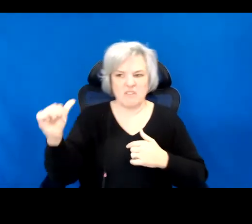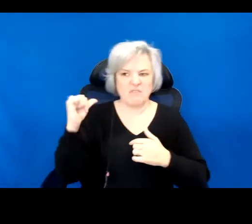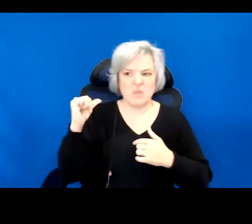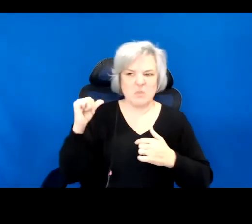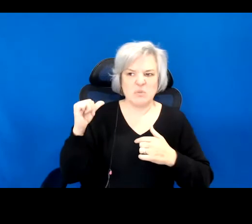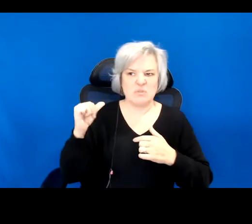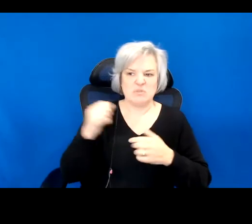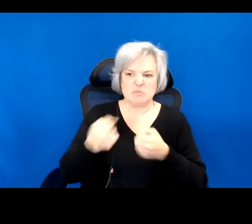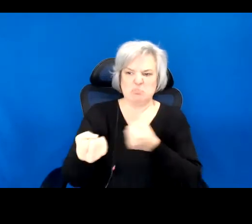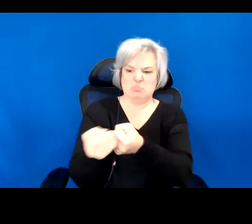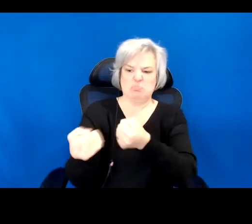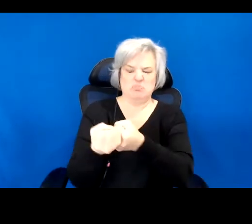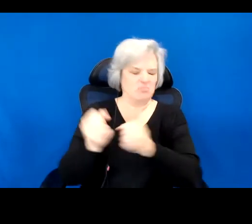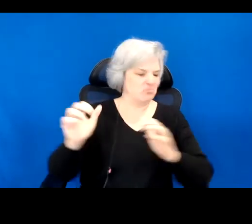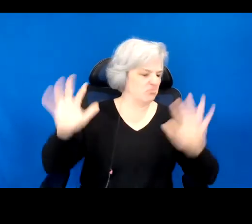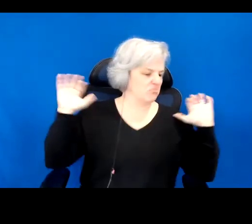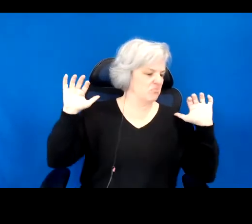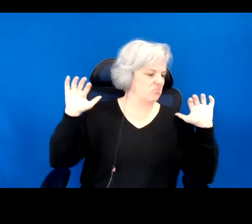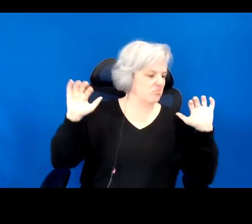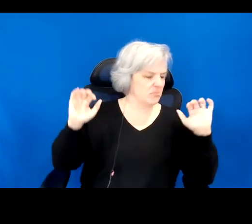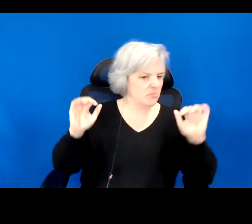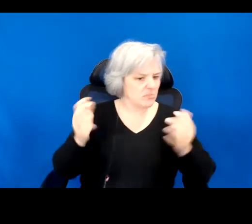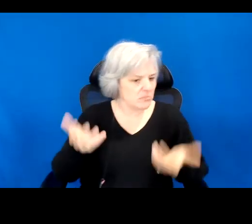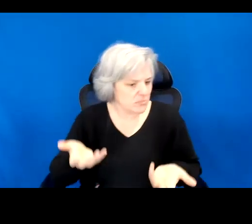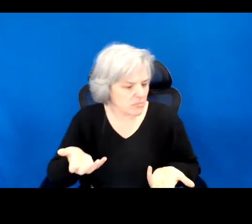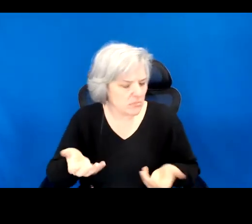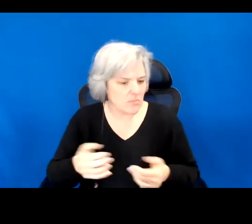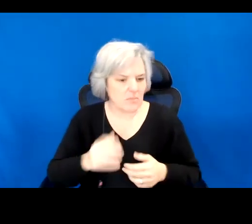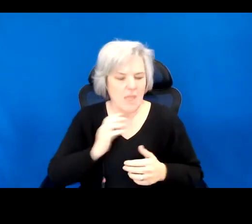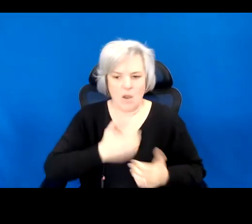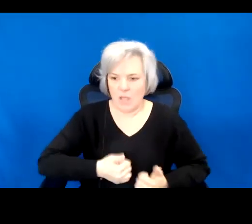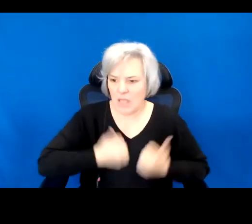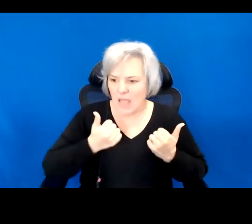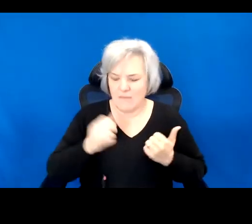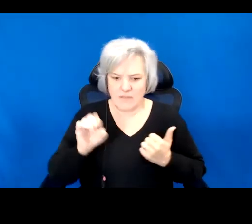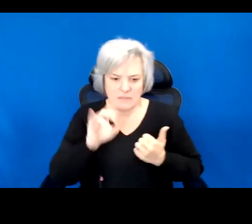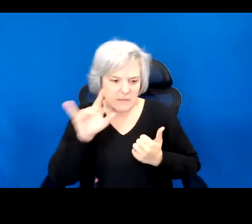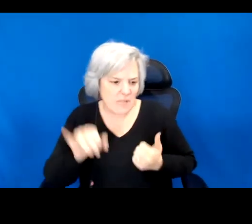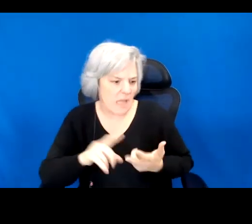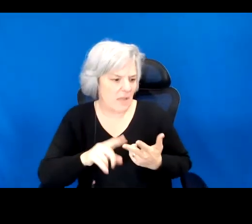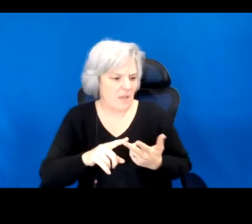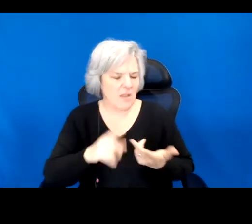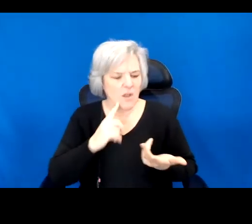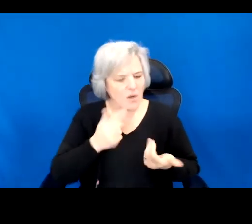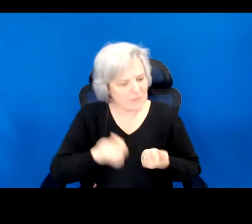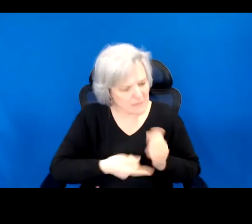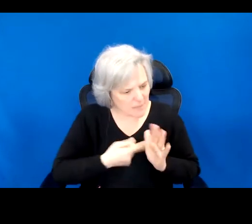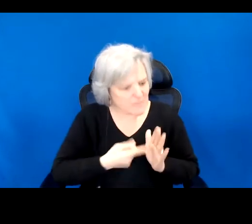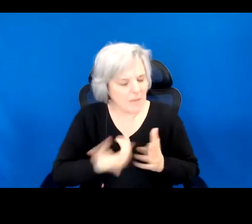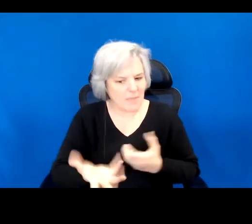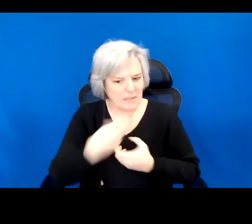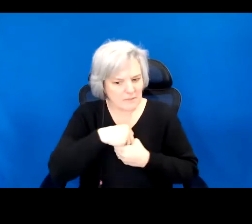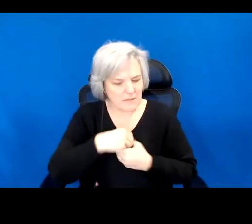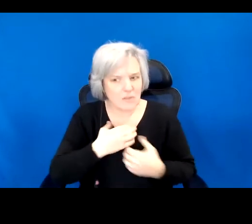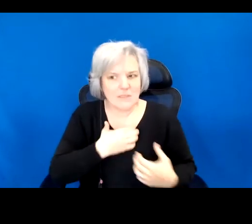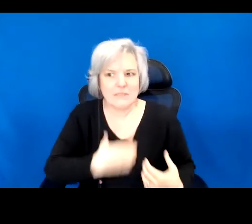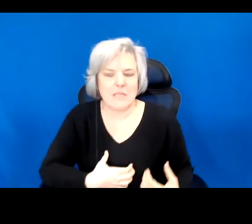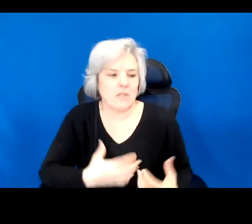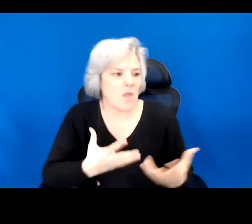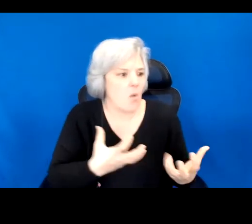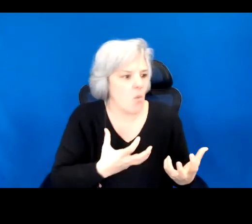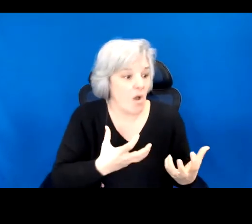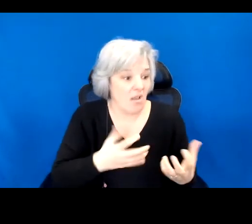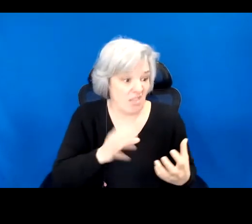thrives on our habits and labor, our lifestyles, our instilled consumptive desires?